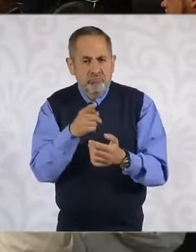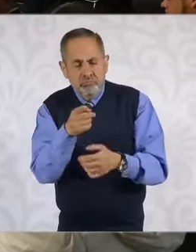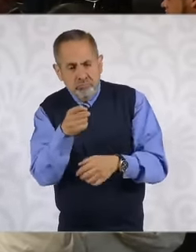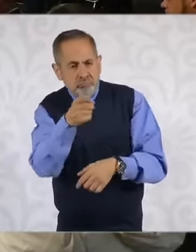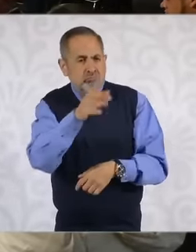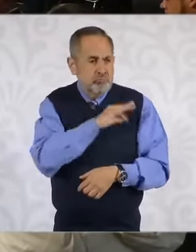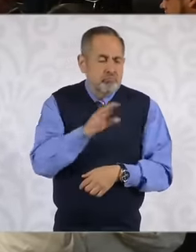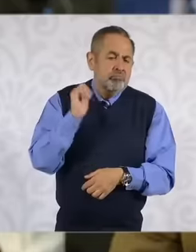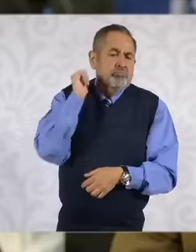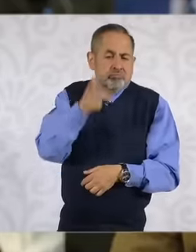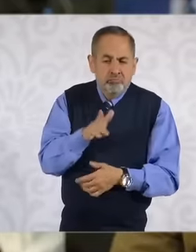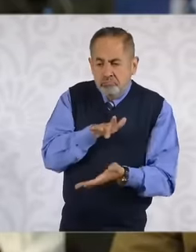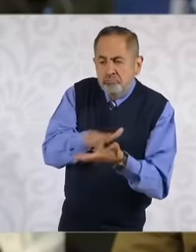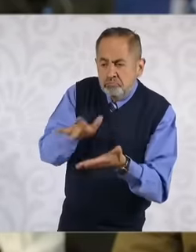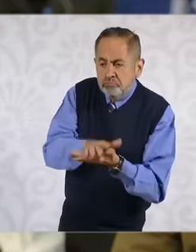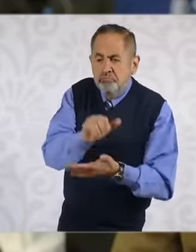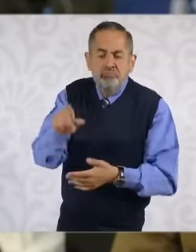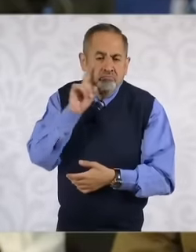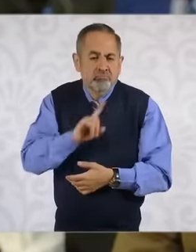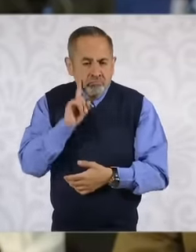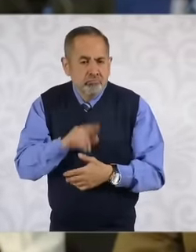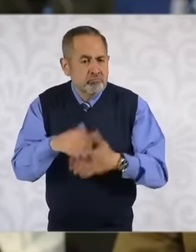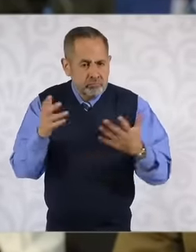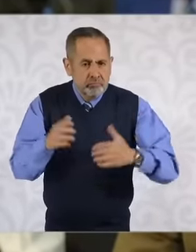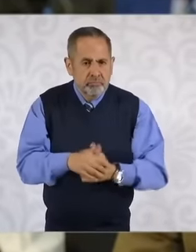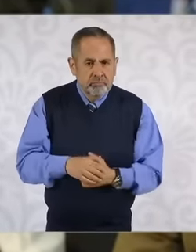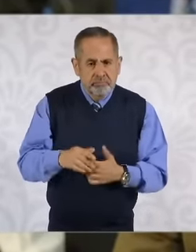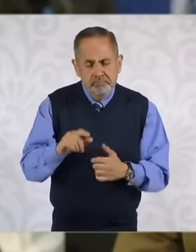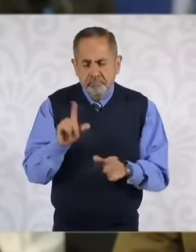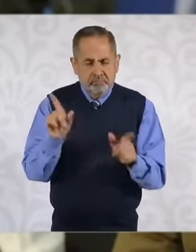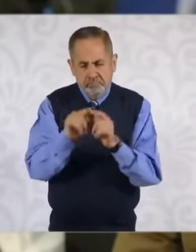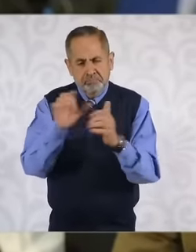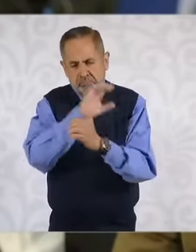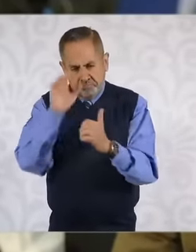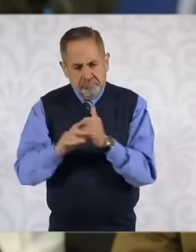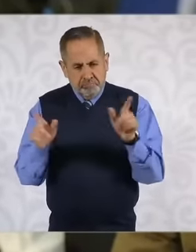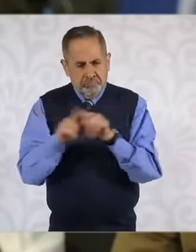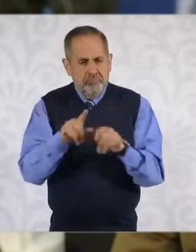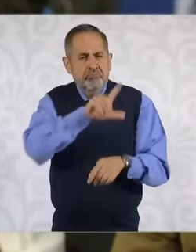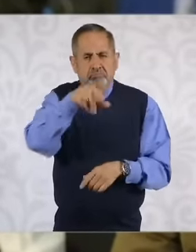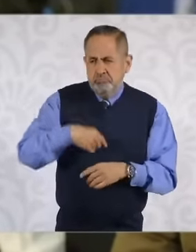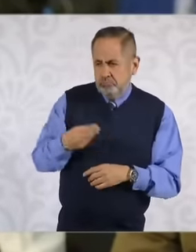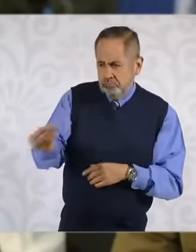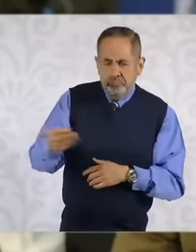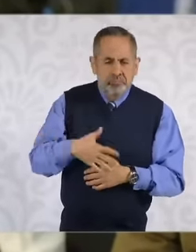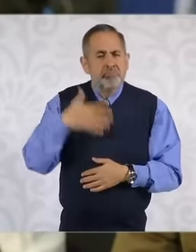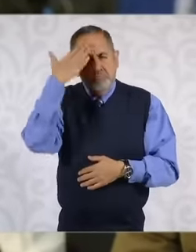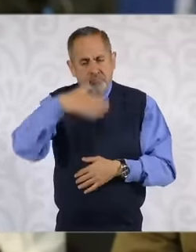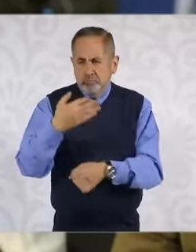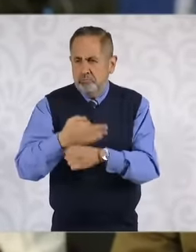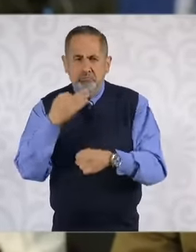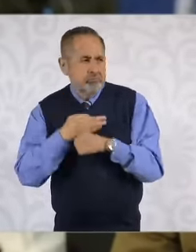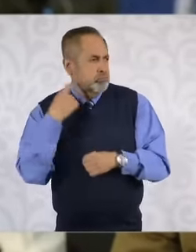so you can support These women and I am going to close with this I know that it is time for women I know that